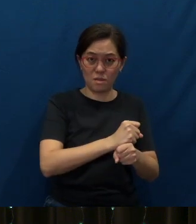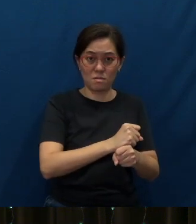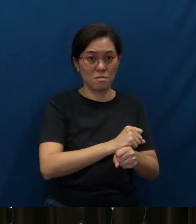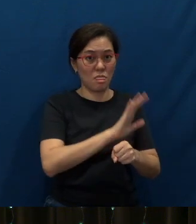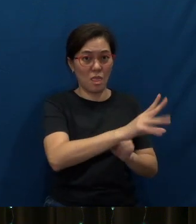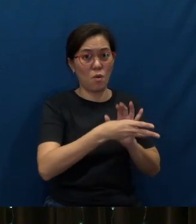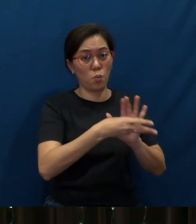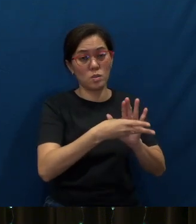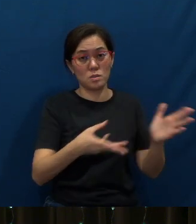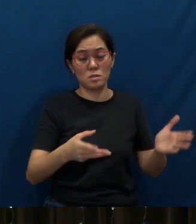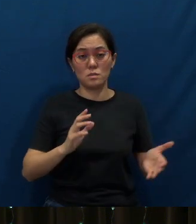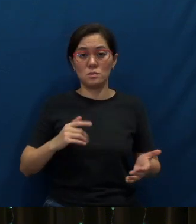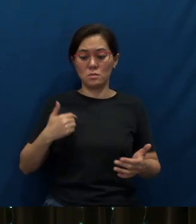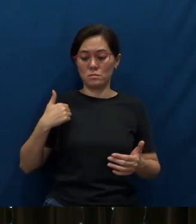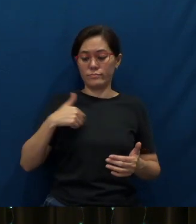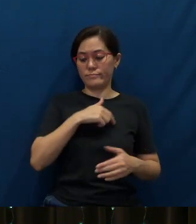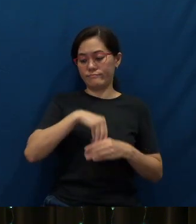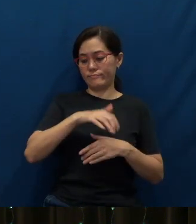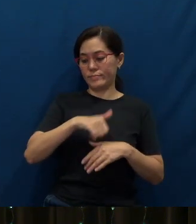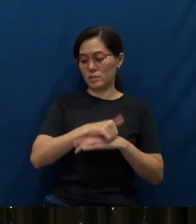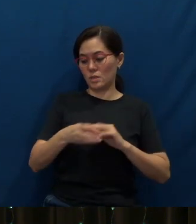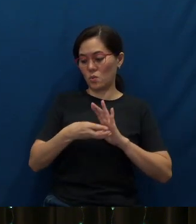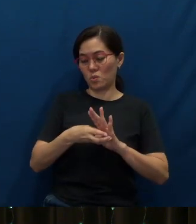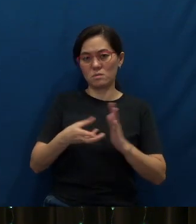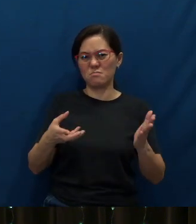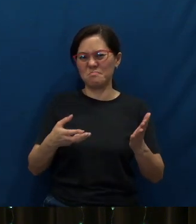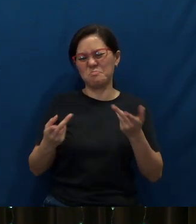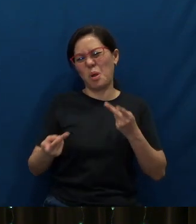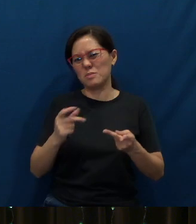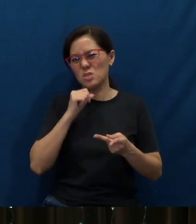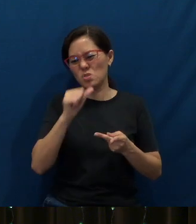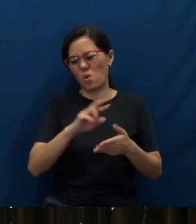Now, witnessing for Christ in Singapore would probably not lead us into